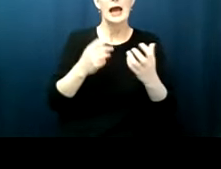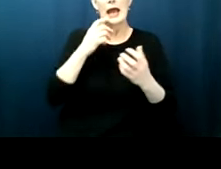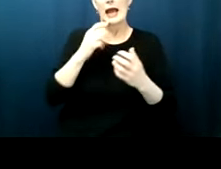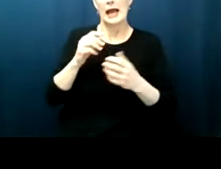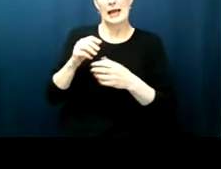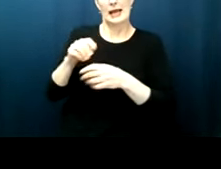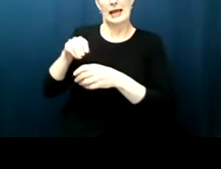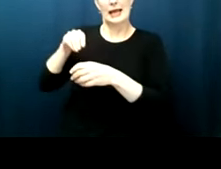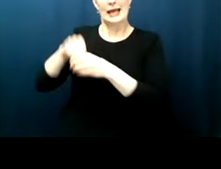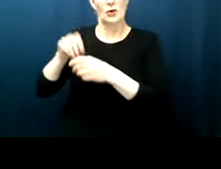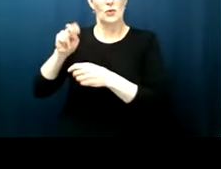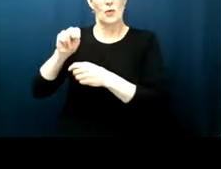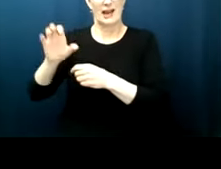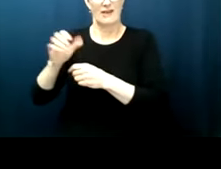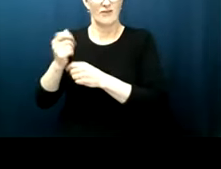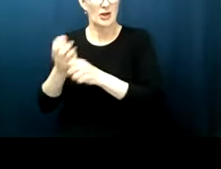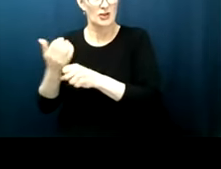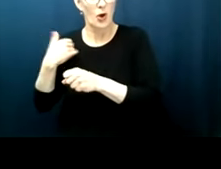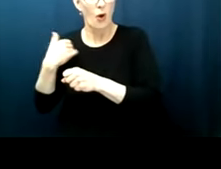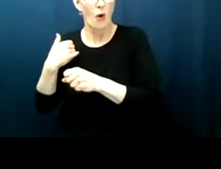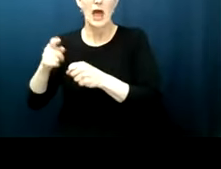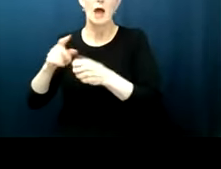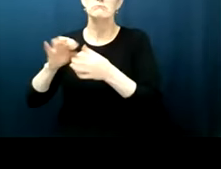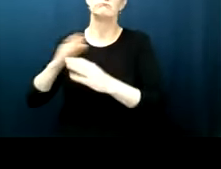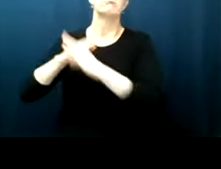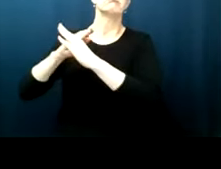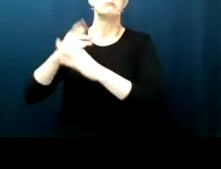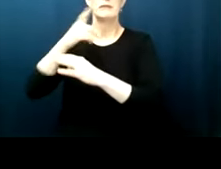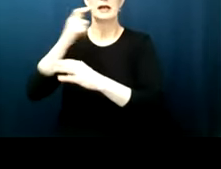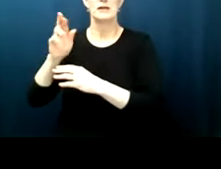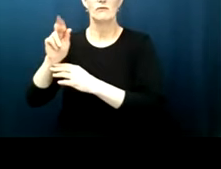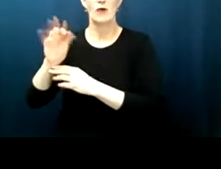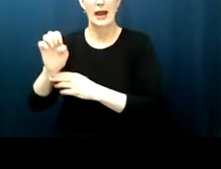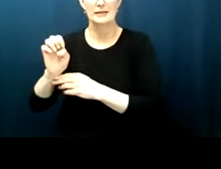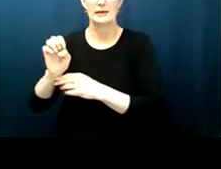so blatant about it but unless they do that unless you can find that smoking gun a court that wishes